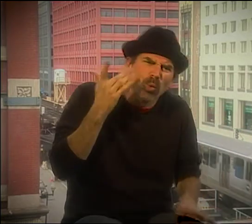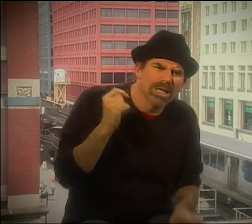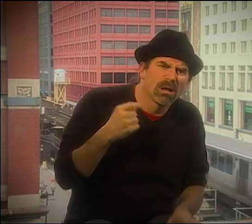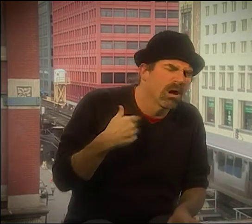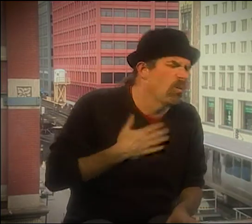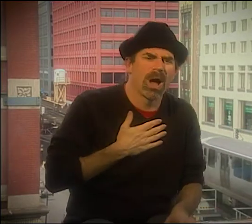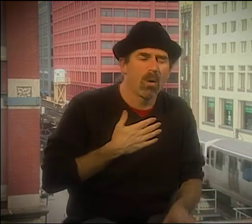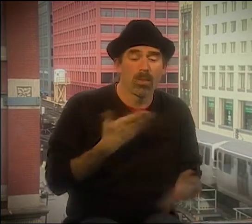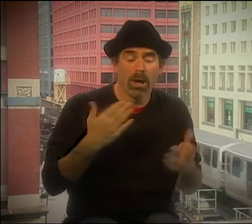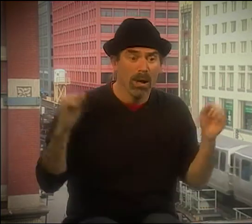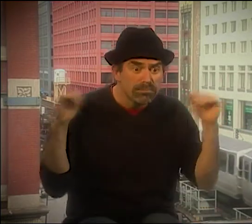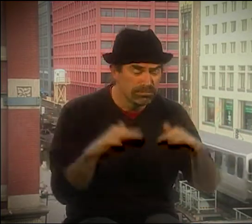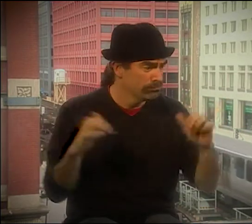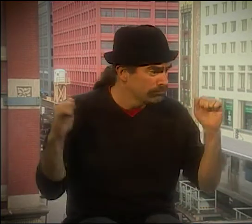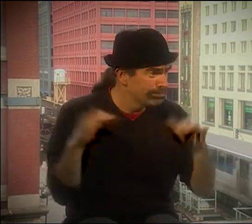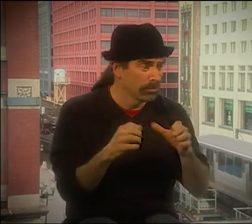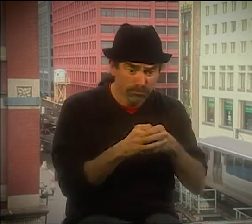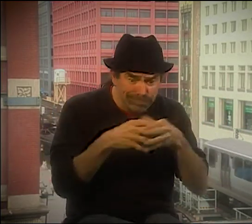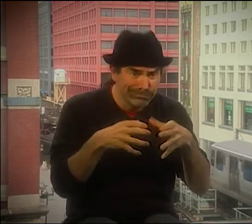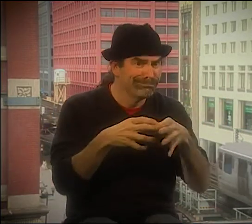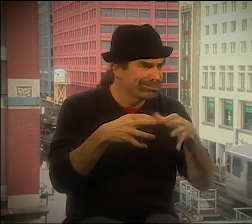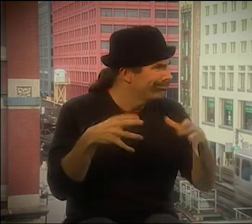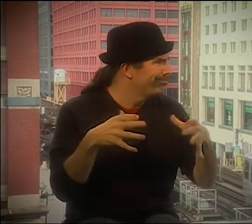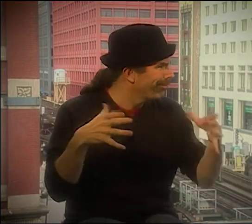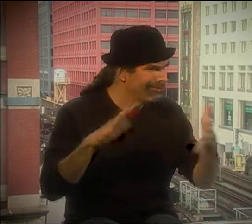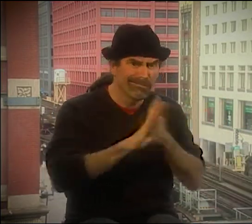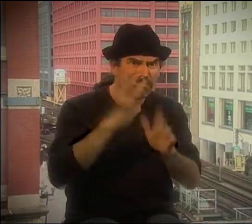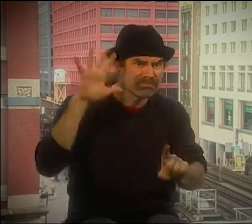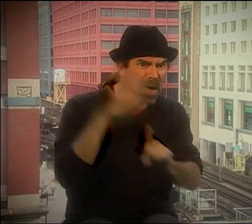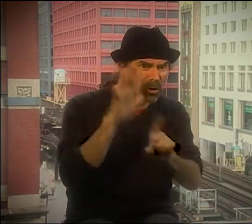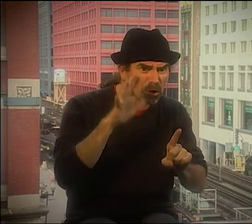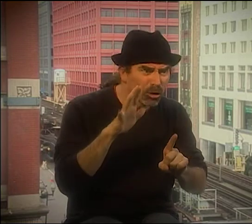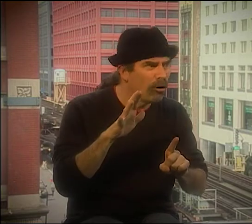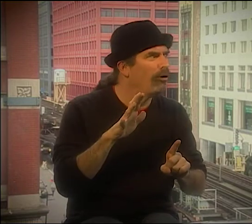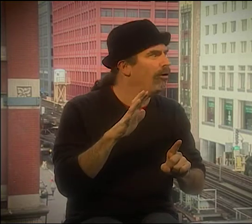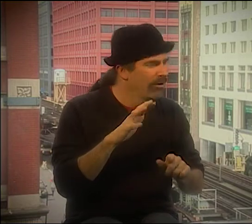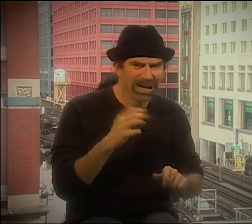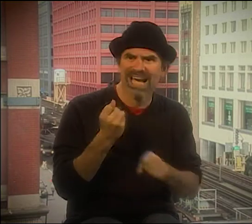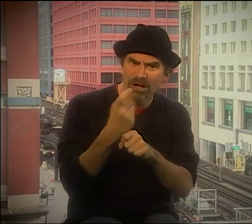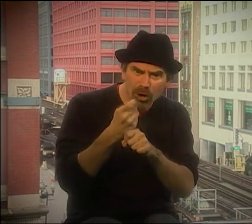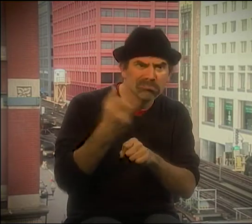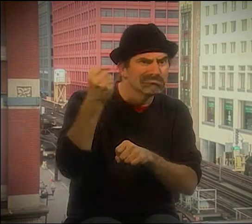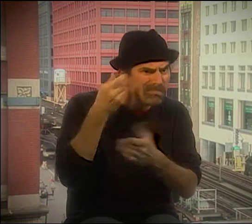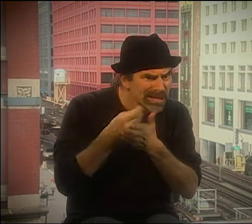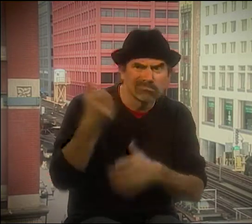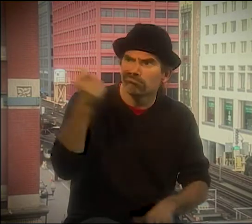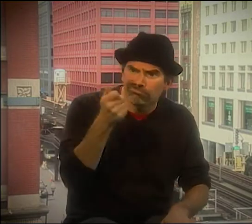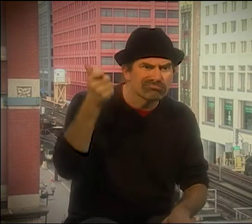YOU KNOW, LIKE DEAF PEOPLE WERE GOING TO HEAR HEARING POETS, TOO. MAYBE PEOPLE DIDN'T KNOW ABOUT EACH OTHER OR EACH OTHER'S